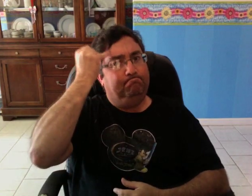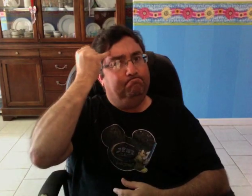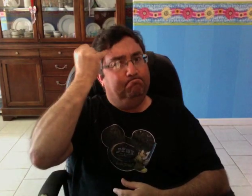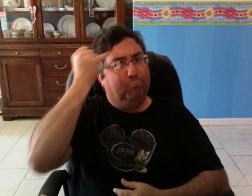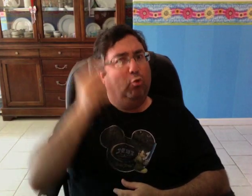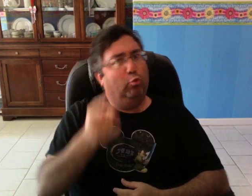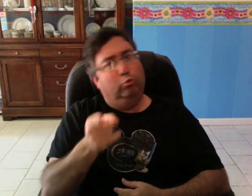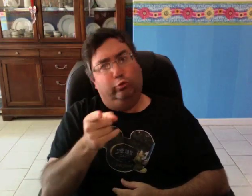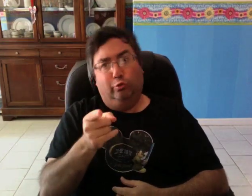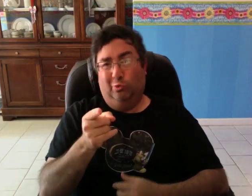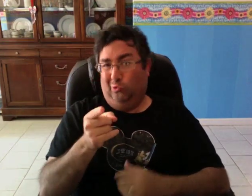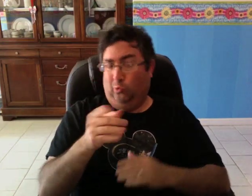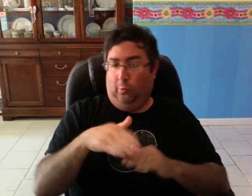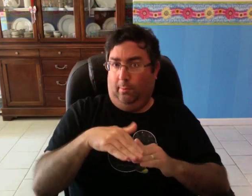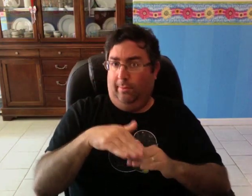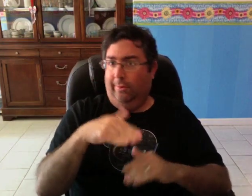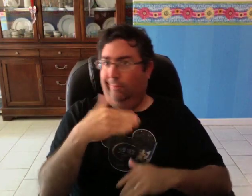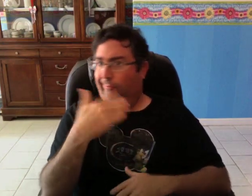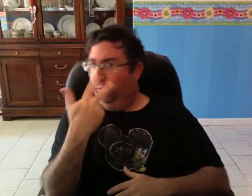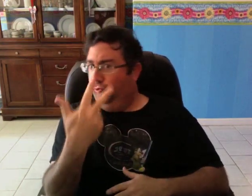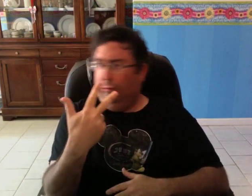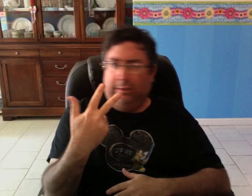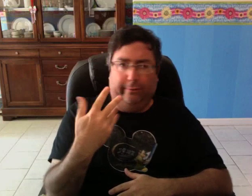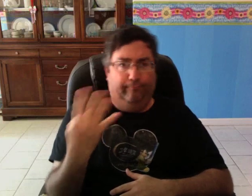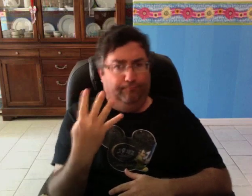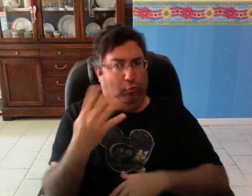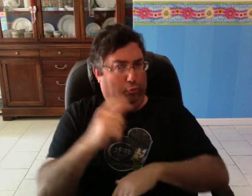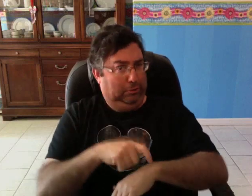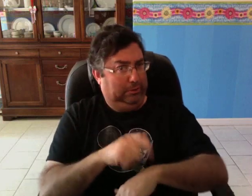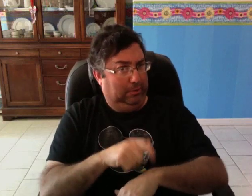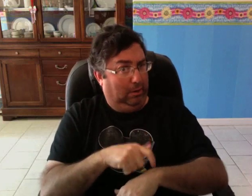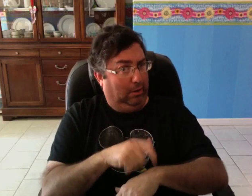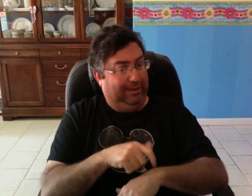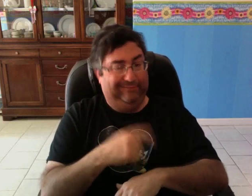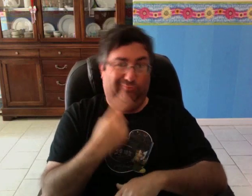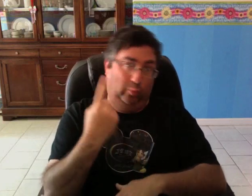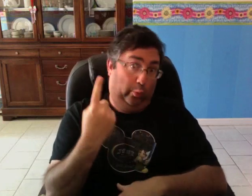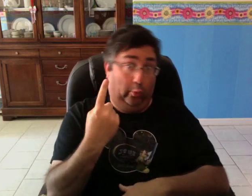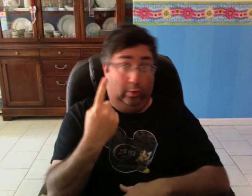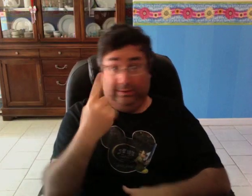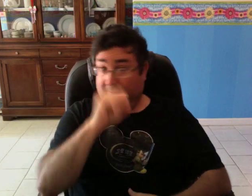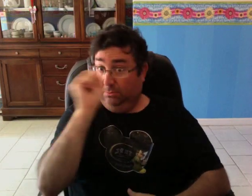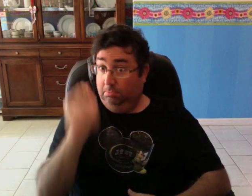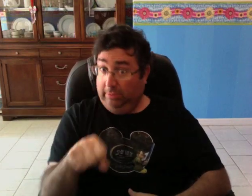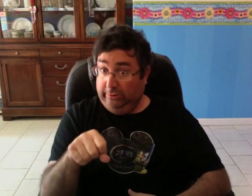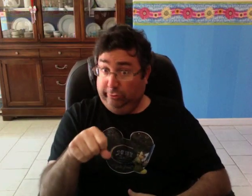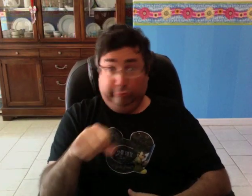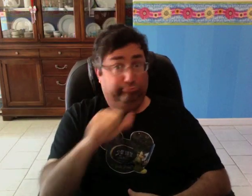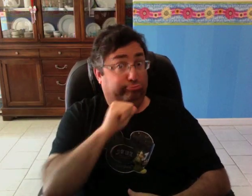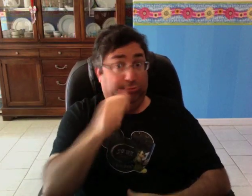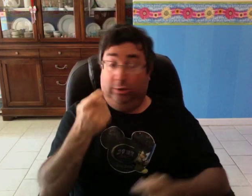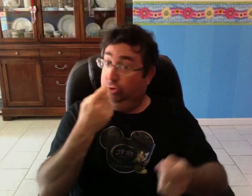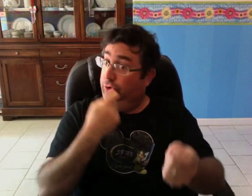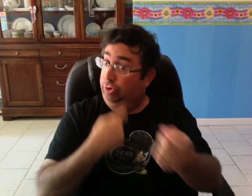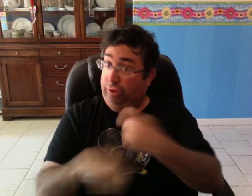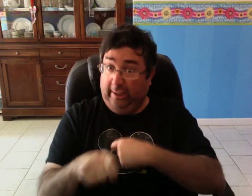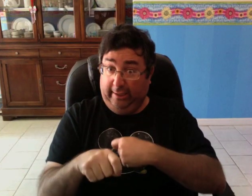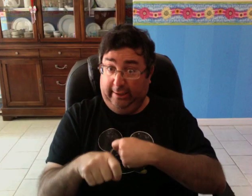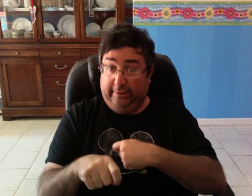If you didn't change for P.E. 3 or 4 times in one semester,